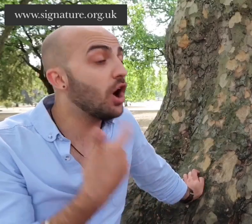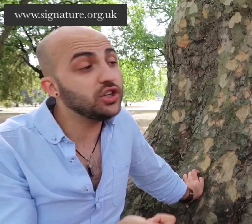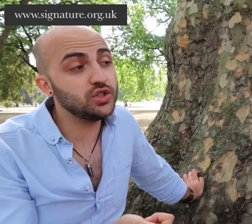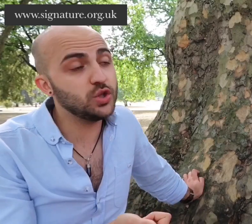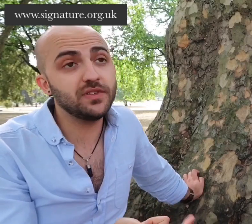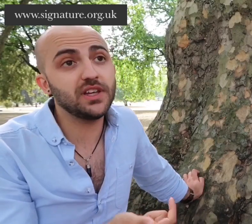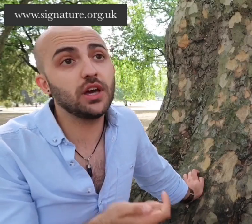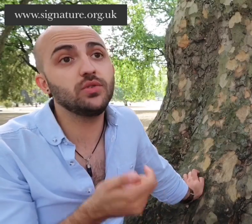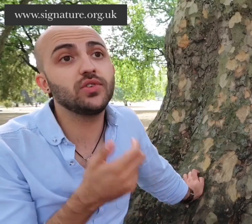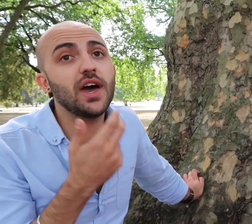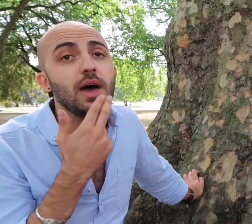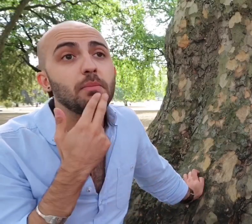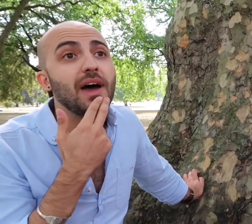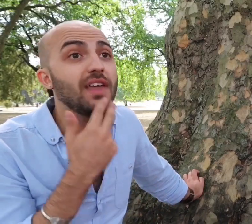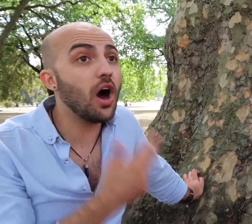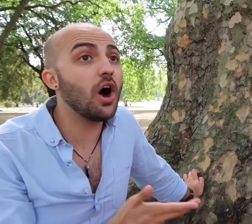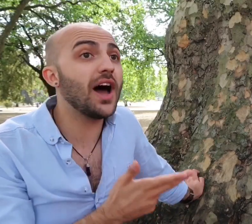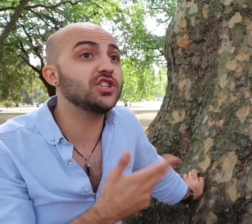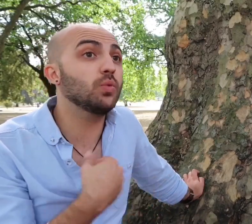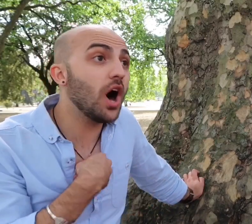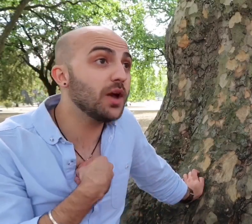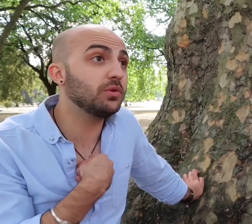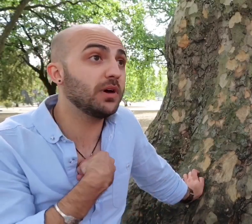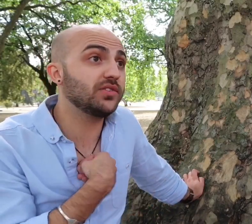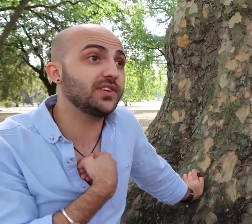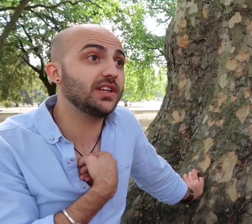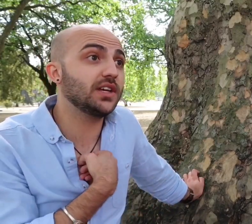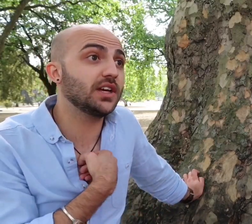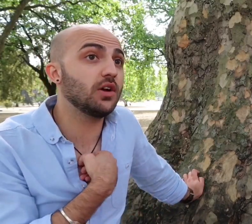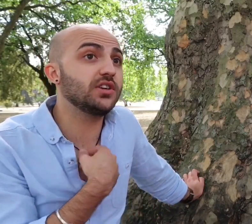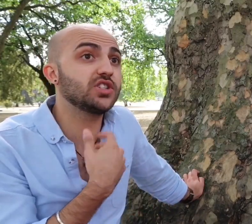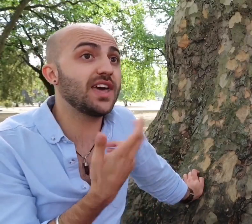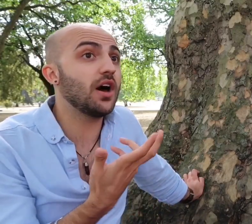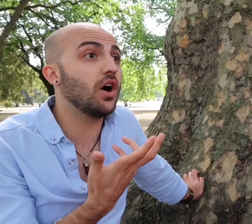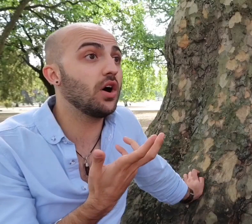are YouTube videos and are actually what I would personally encourage, there are